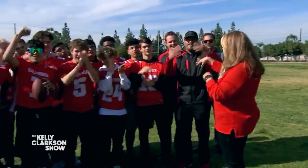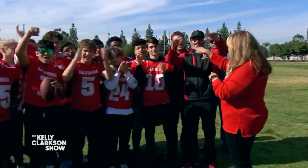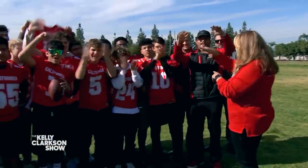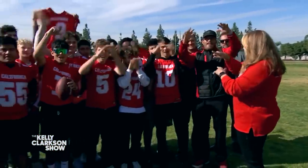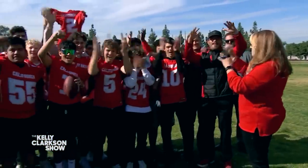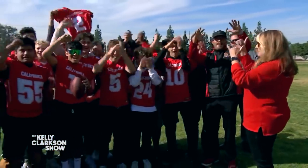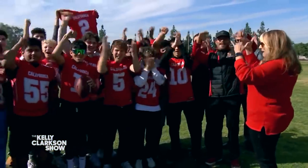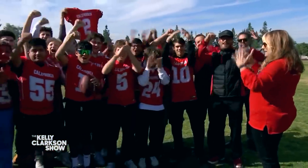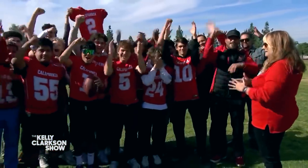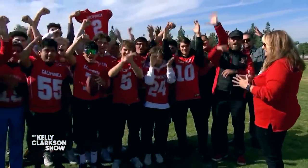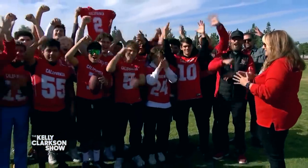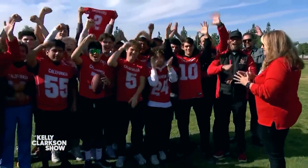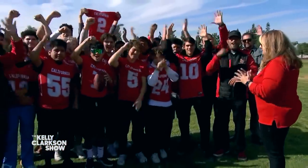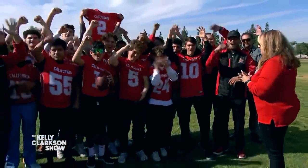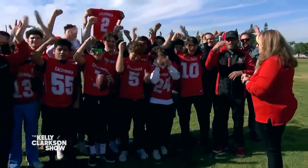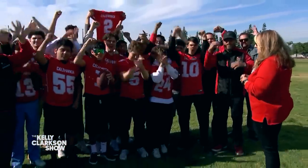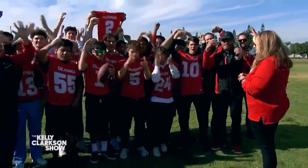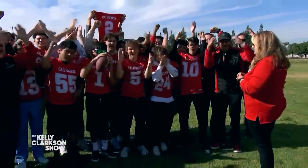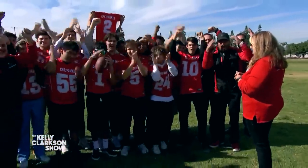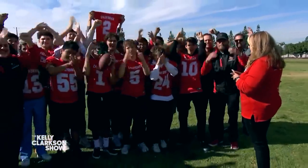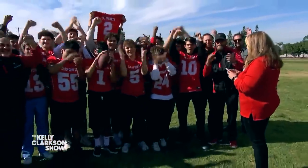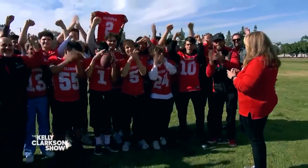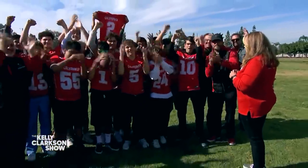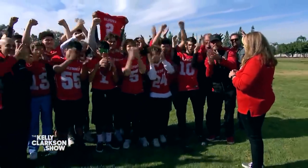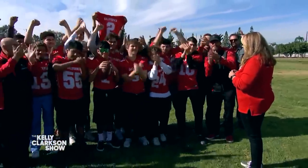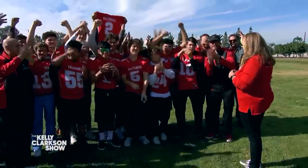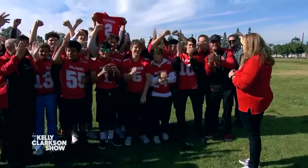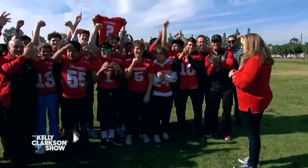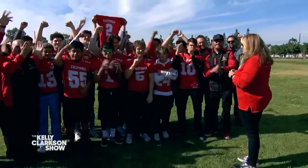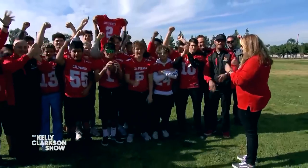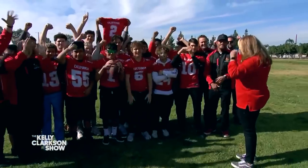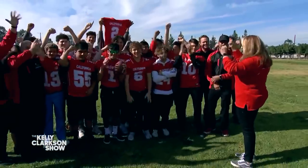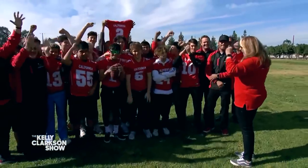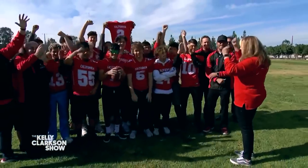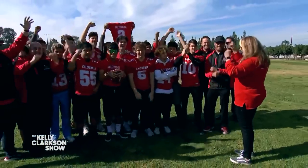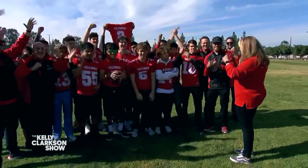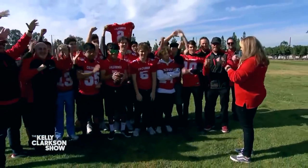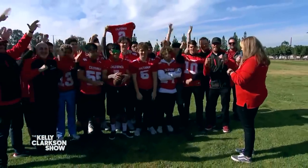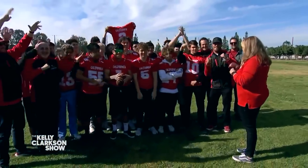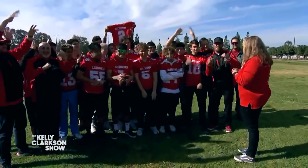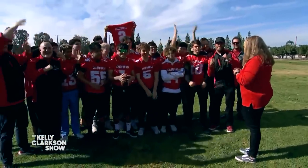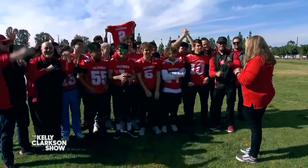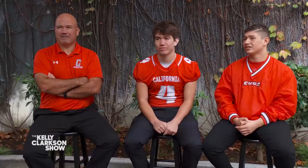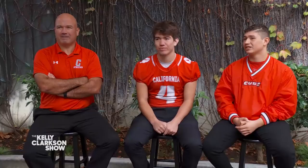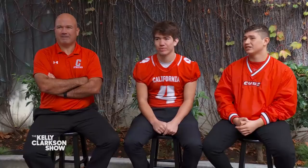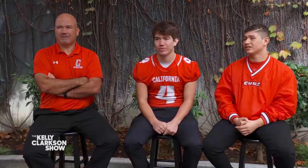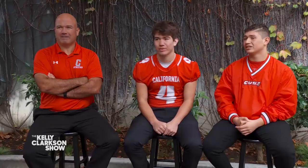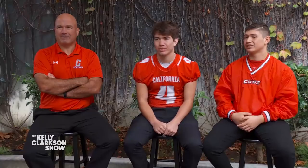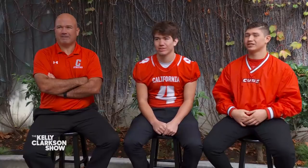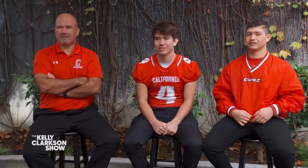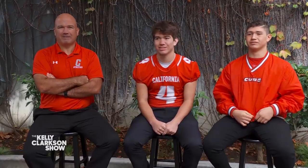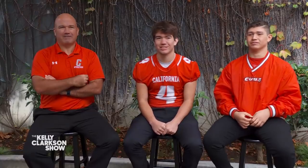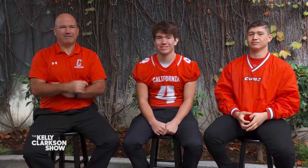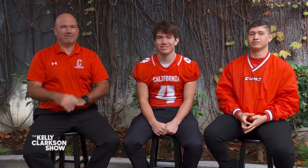That's right, this is the rest of the Riverside Cubs in the California School for the Death with some of their coaches.